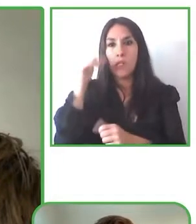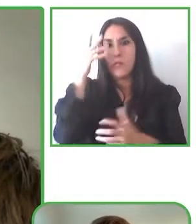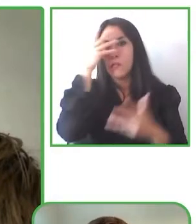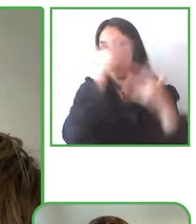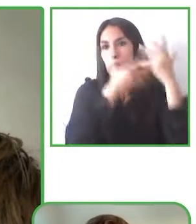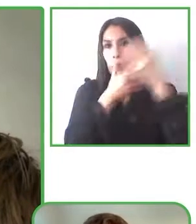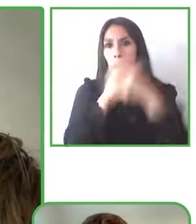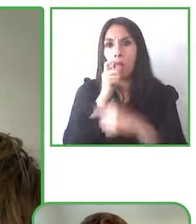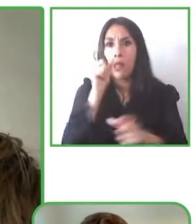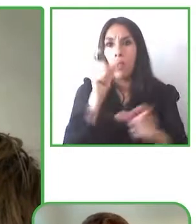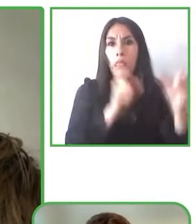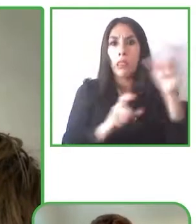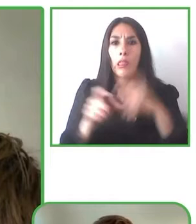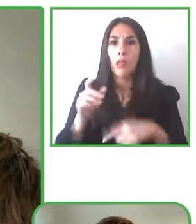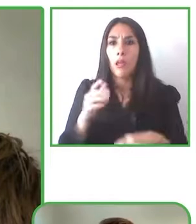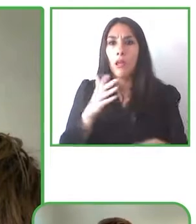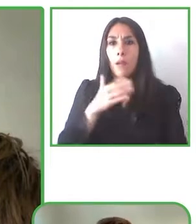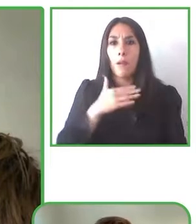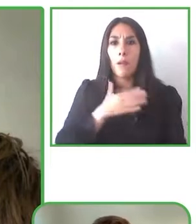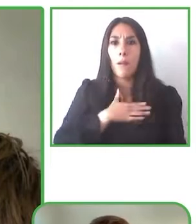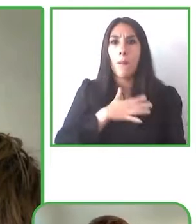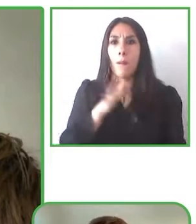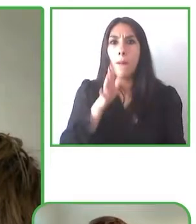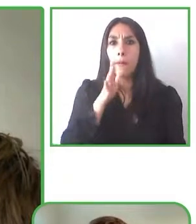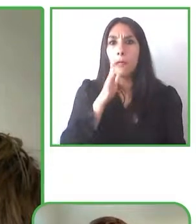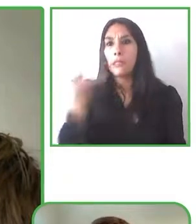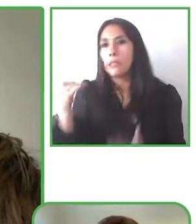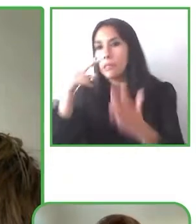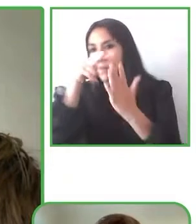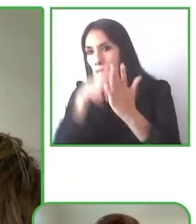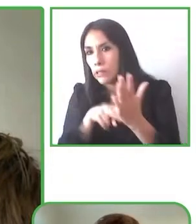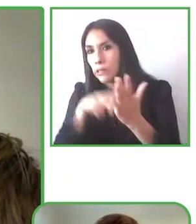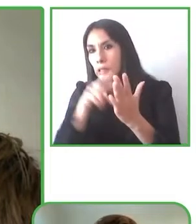and that's frankly quite annoying so you can maybe imagine watching The Lord of the Rings